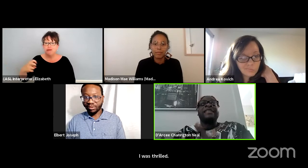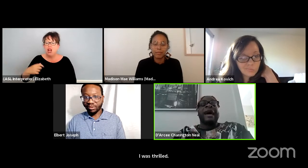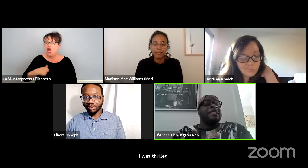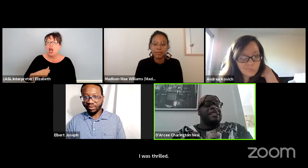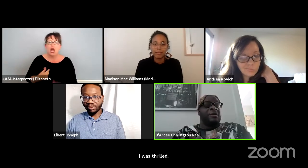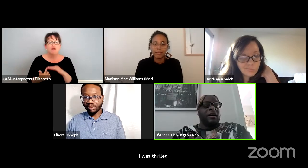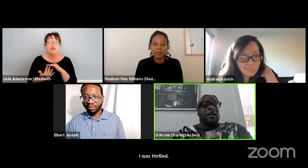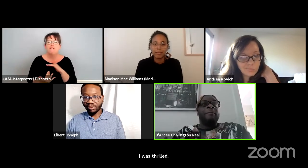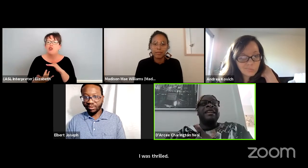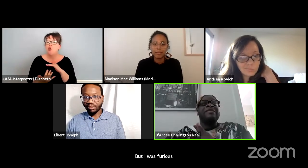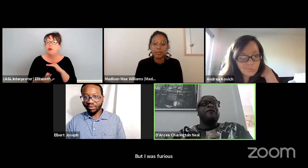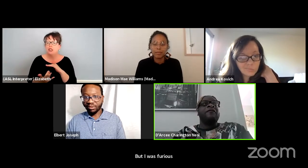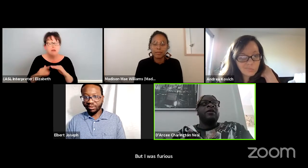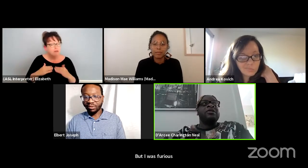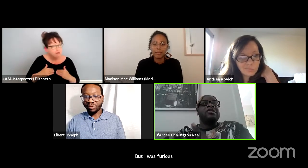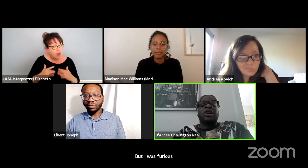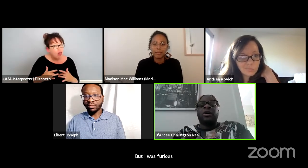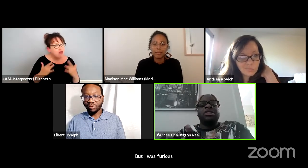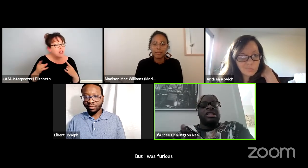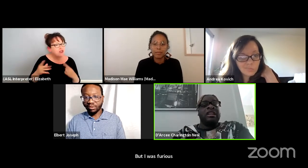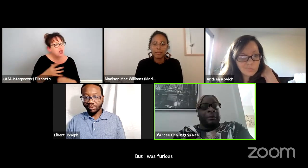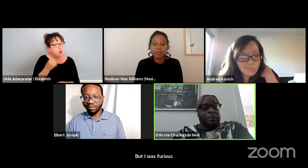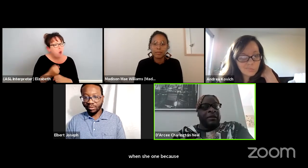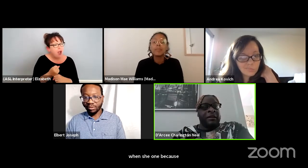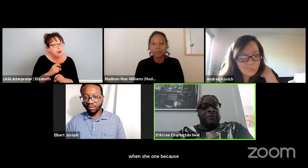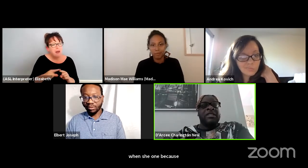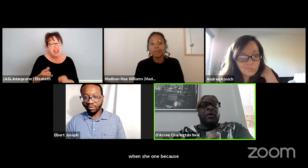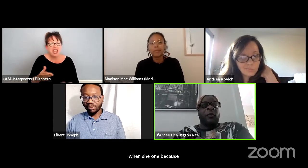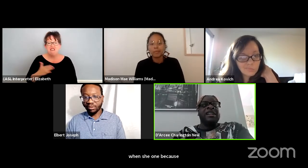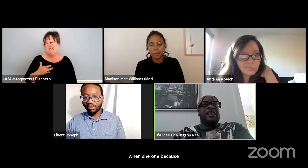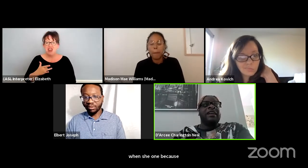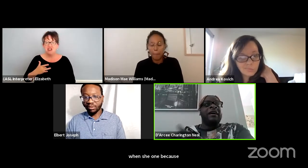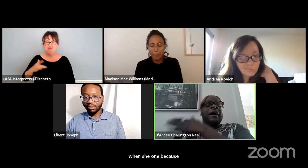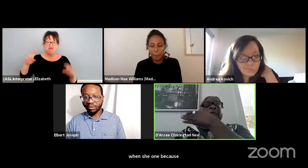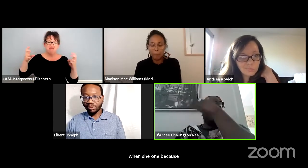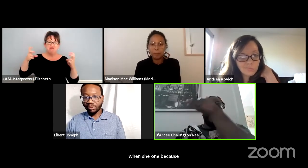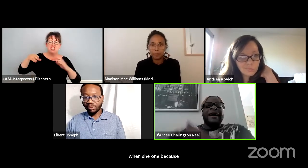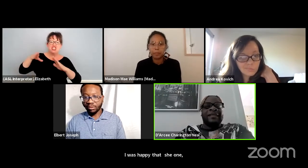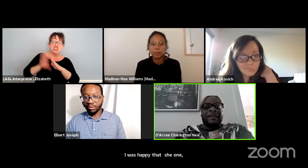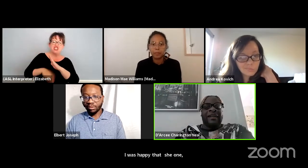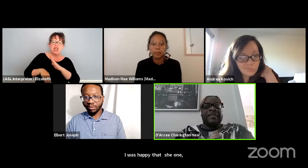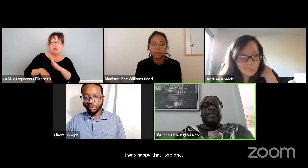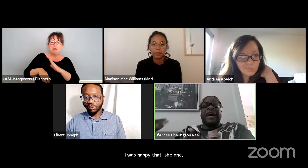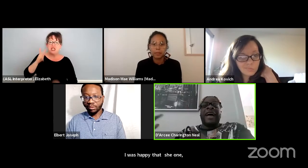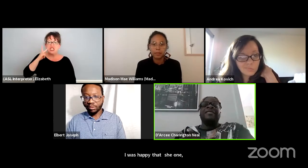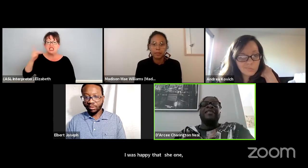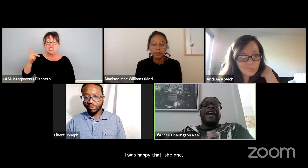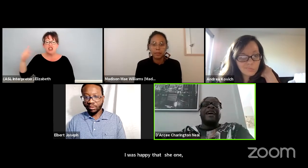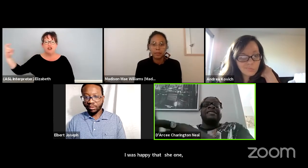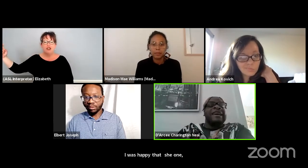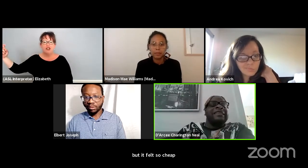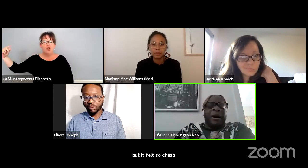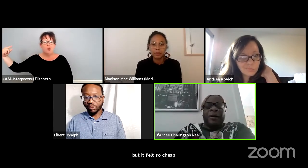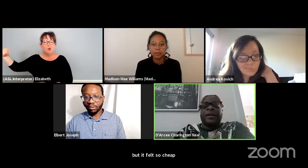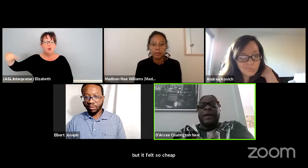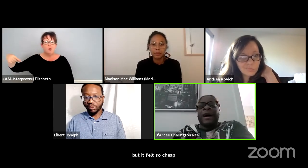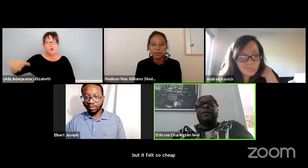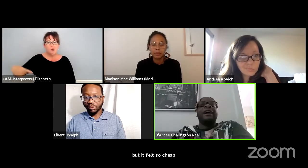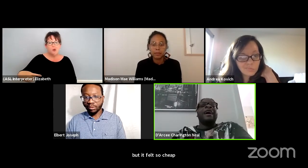I was happy that she won but it felt so cheap to watch her be behind the curtain. And then they had to take the podium out